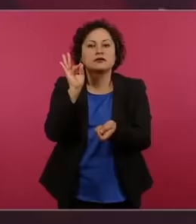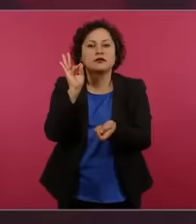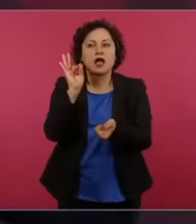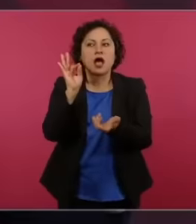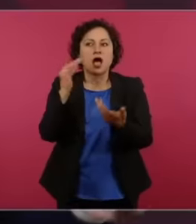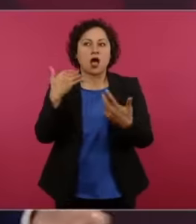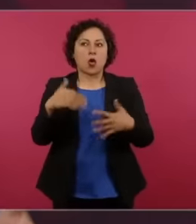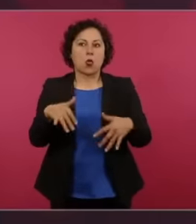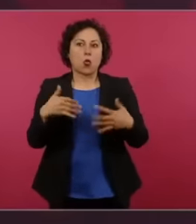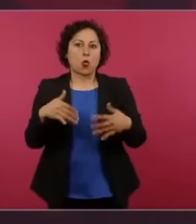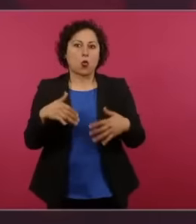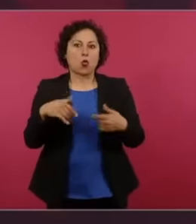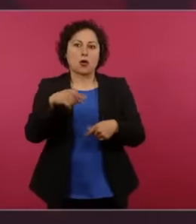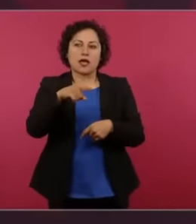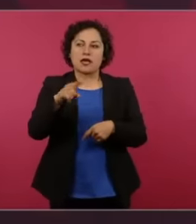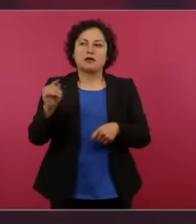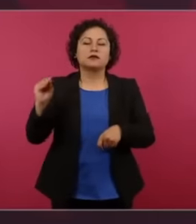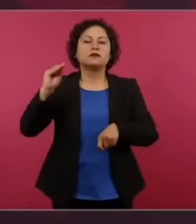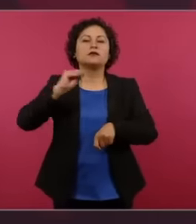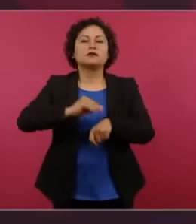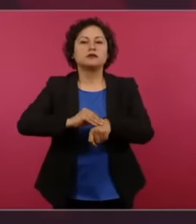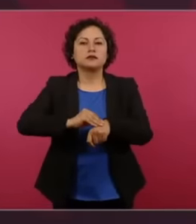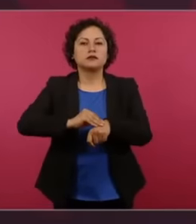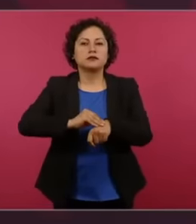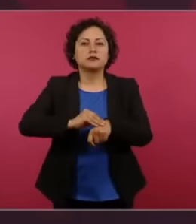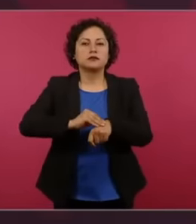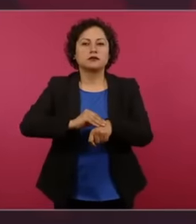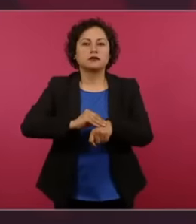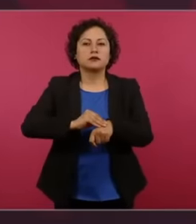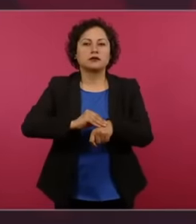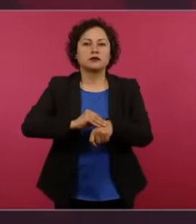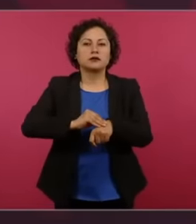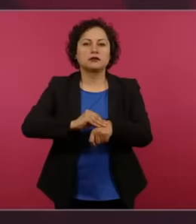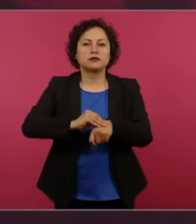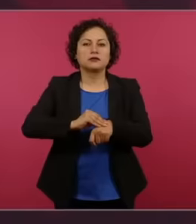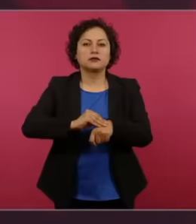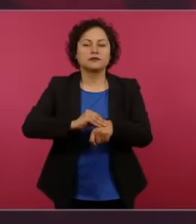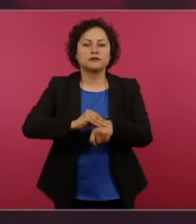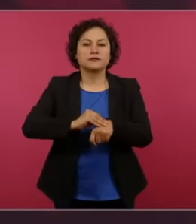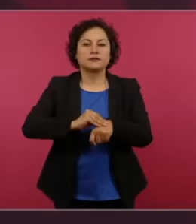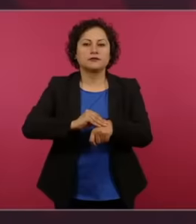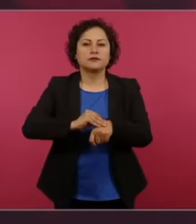is committed.